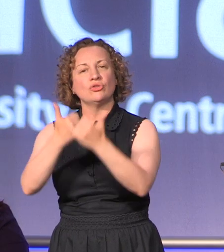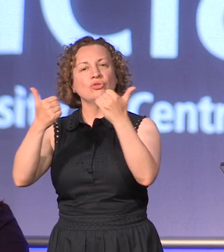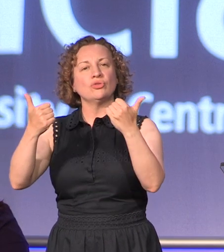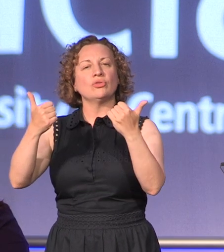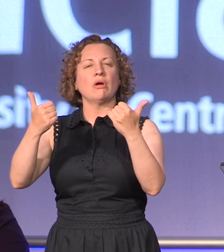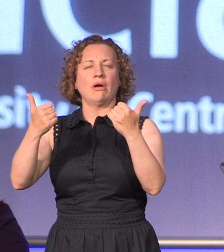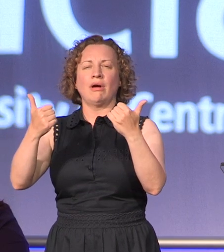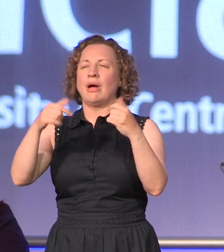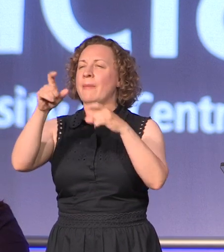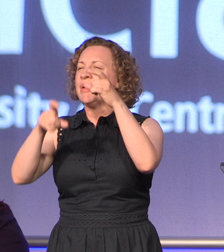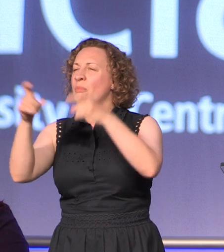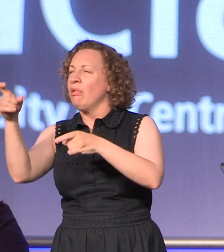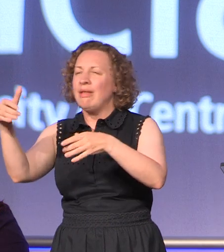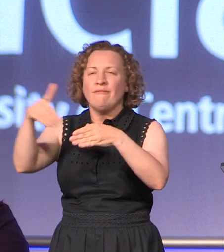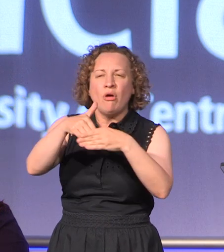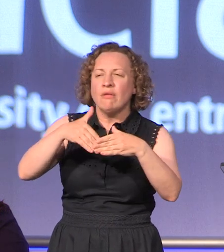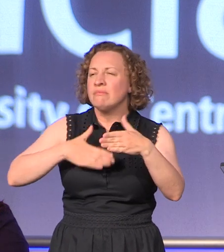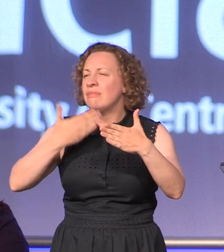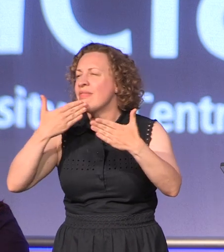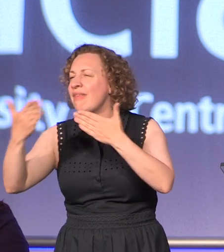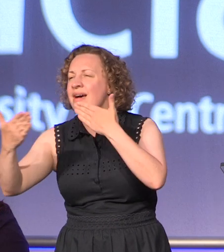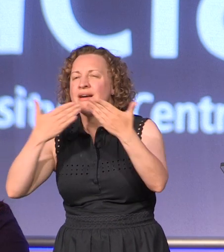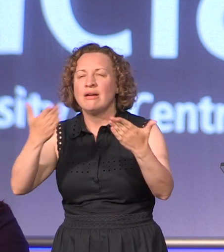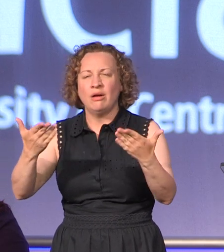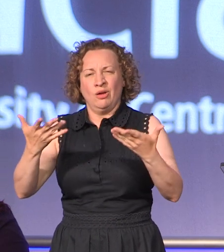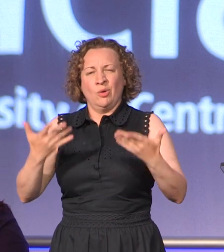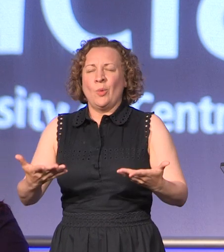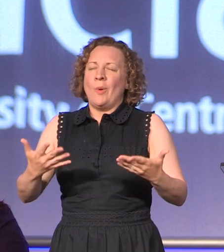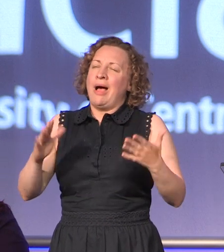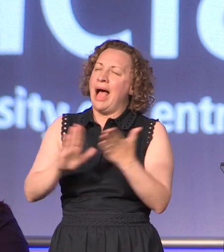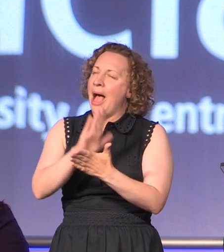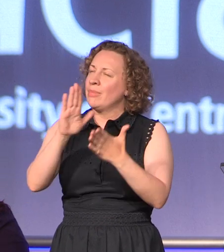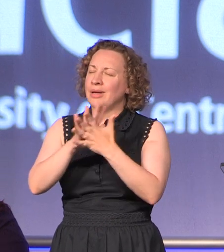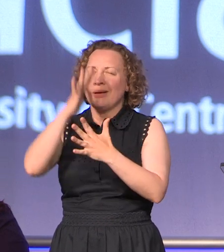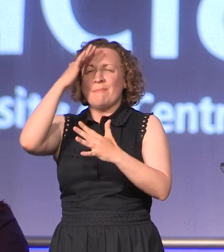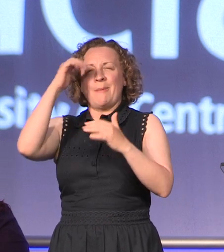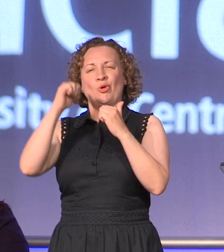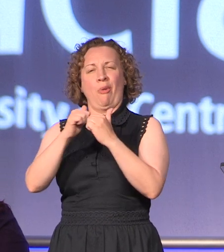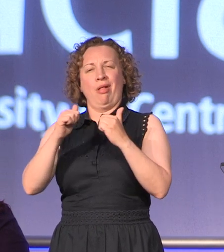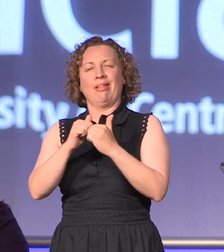been involved in making today such a happy a memorable occasion and thank you